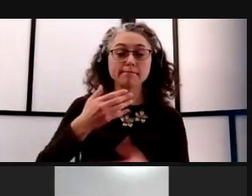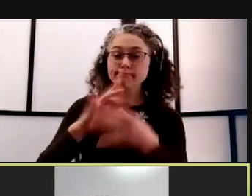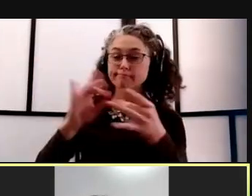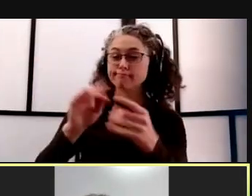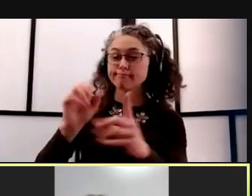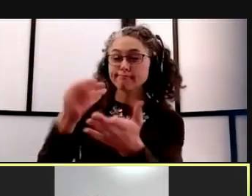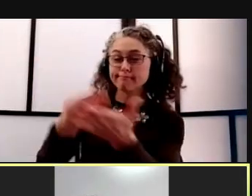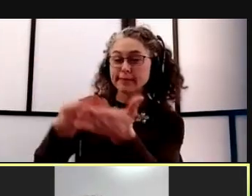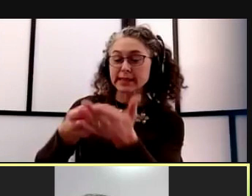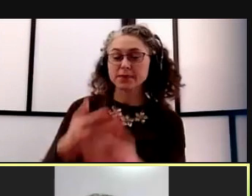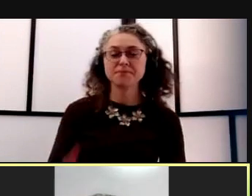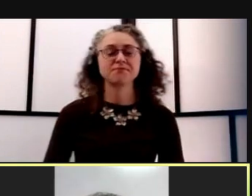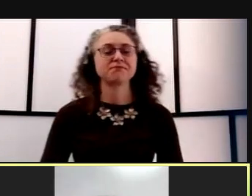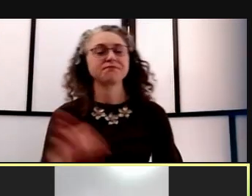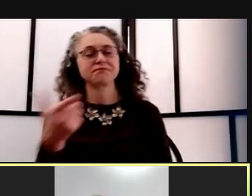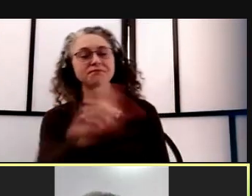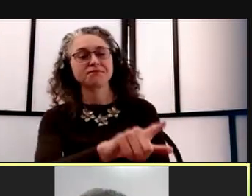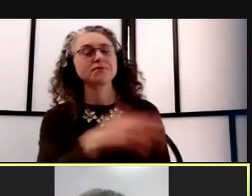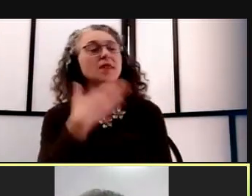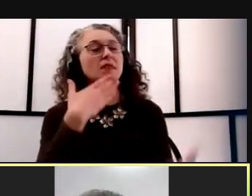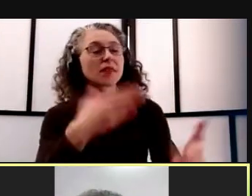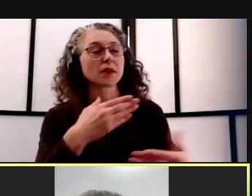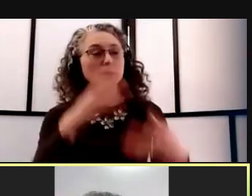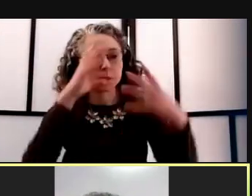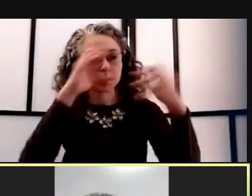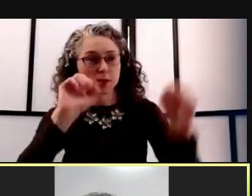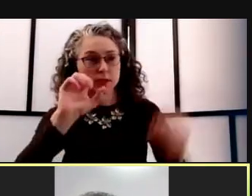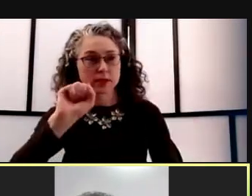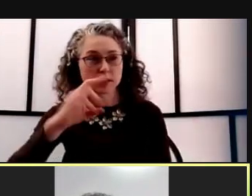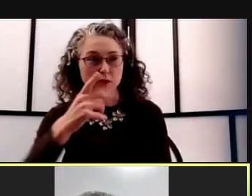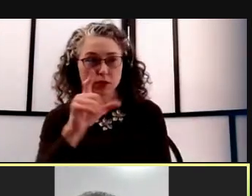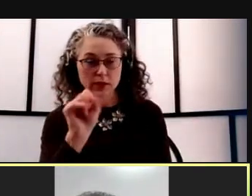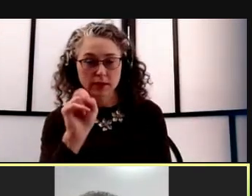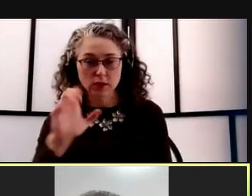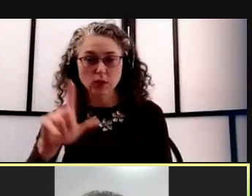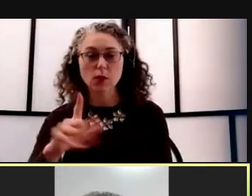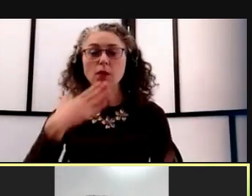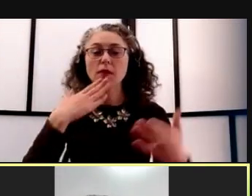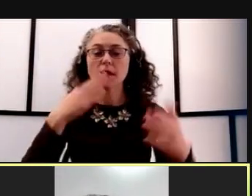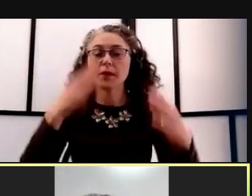Great, thank you very much, President Schlissel, and good afternoon, everybody.